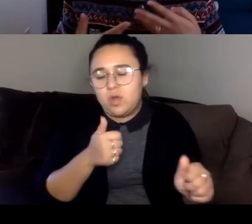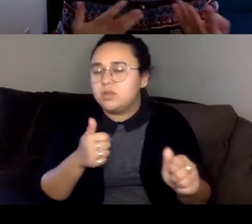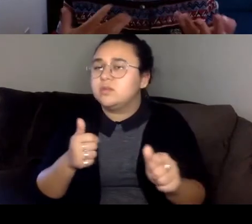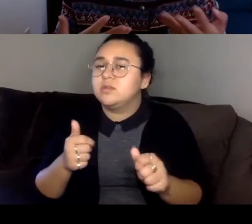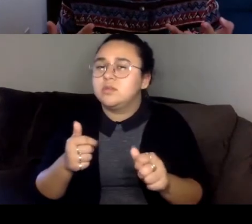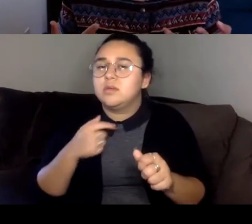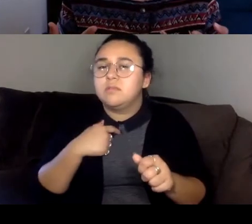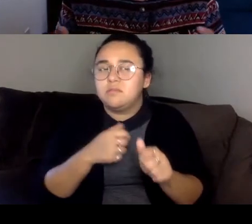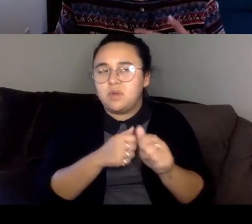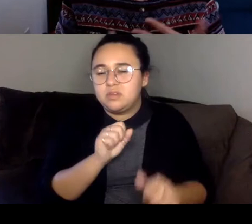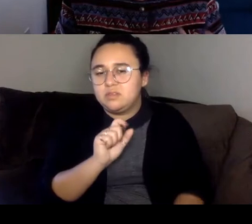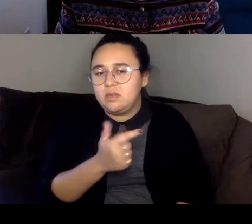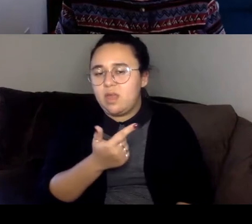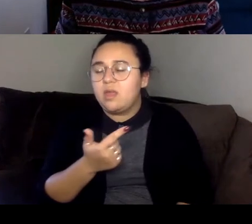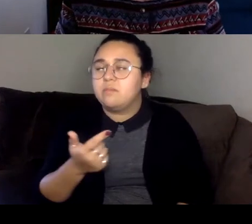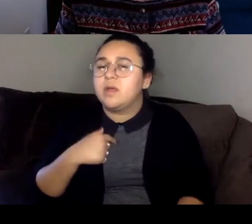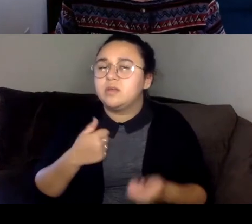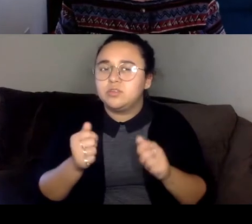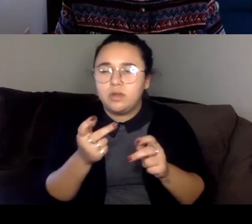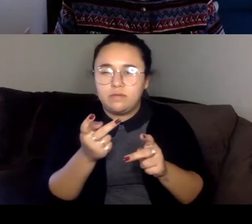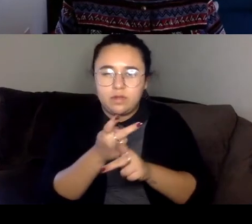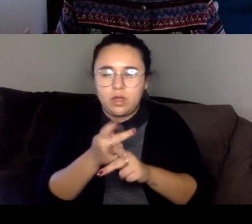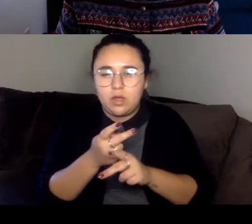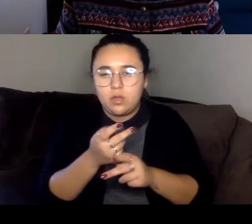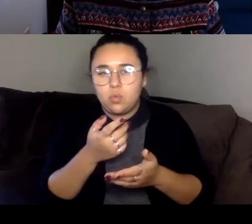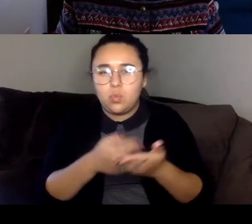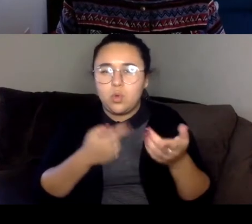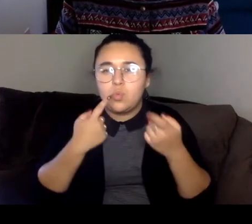face the English and find a workable English for actually another language.